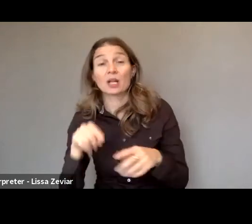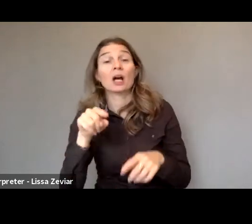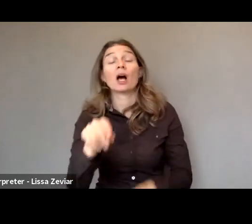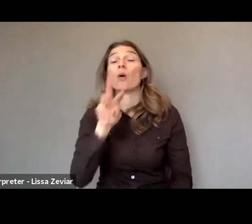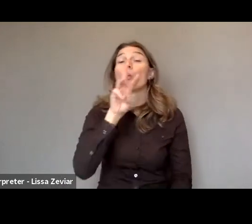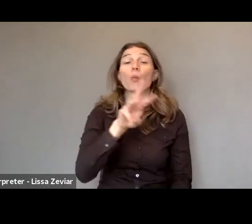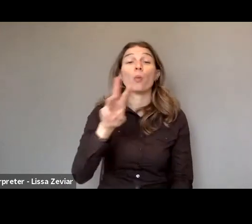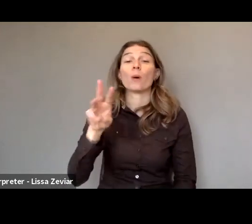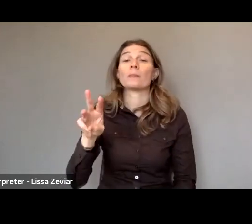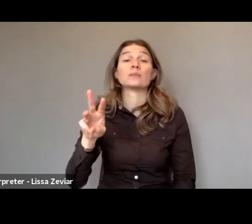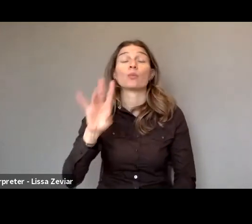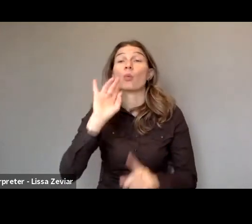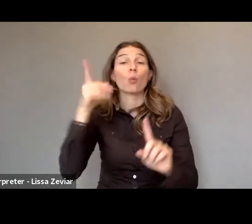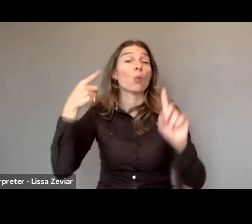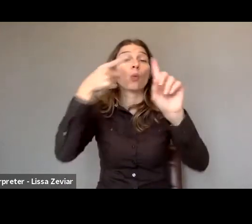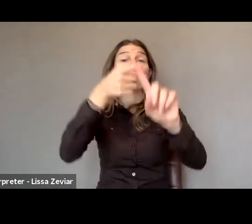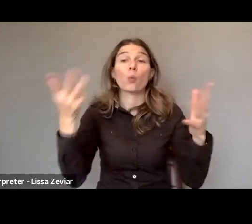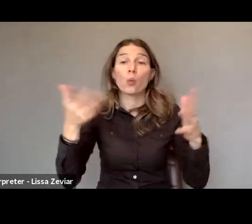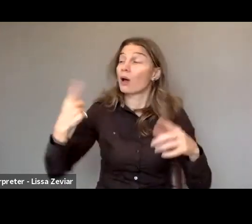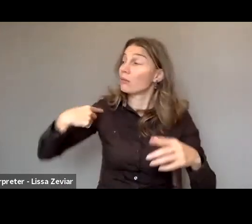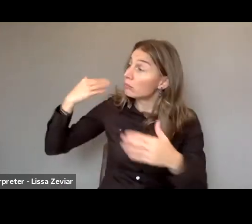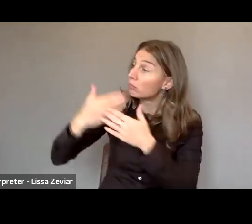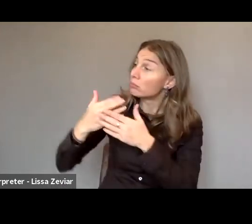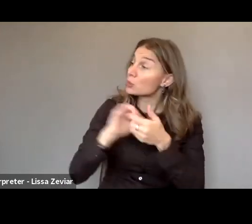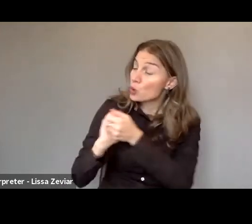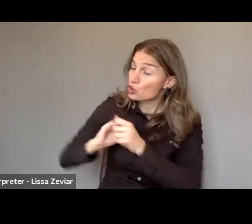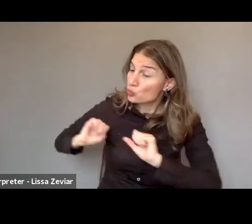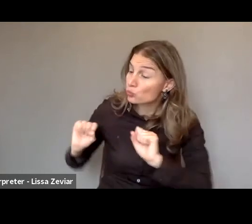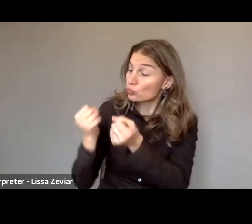the actions of the association, but also to be a resource centre